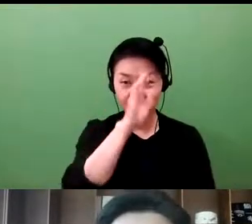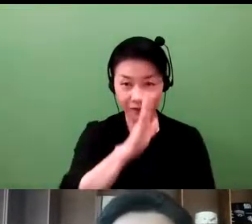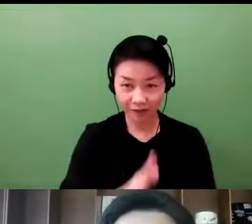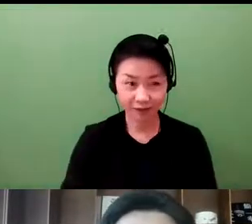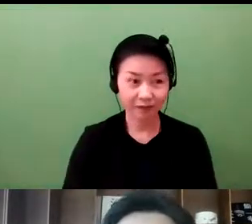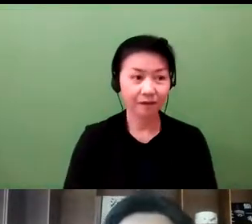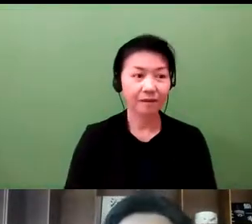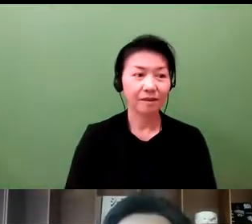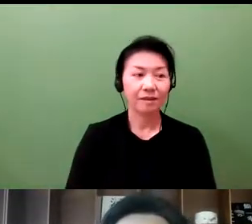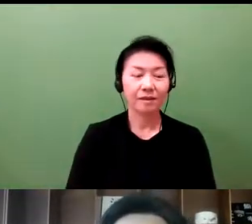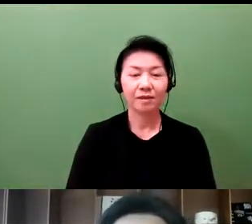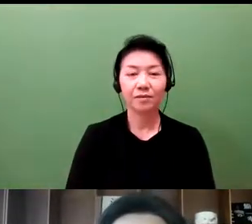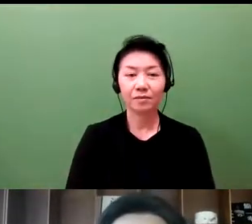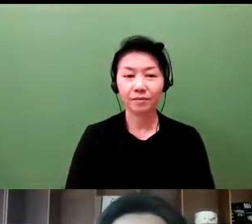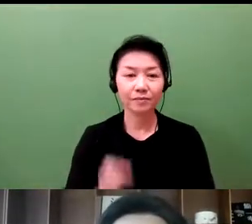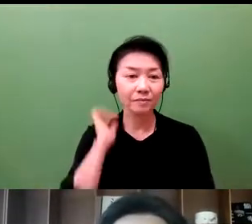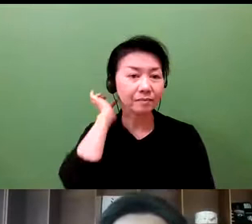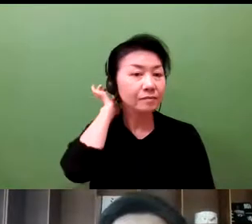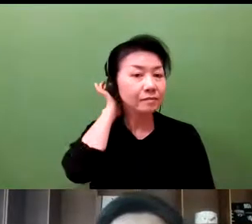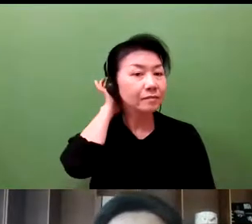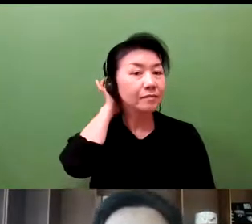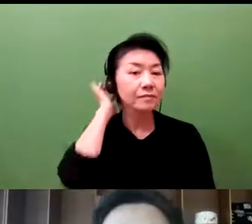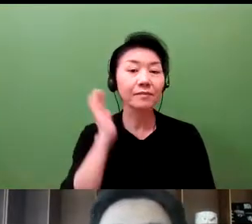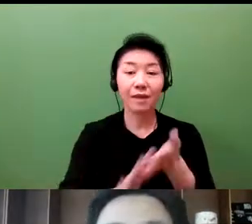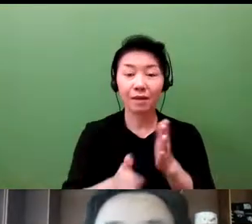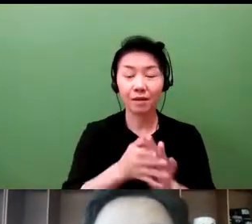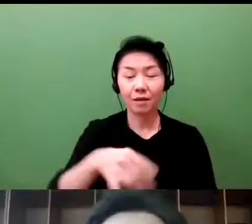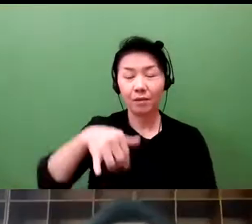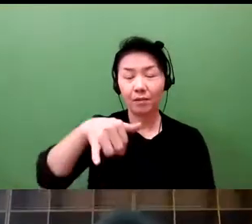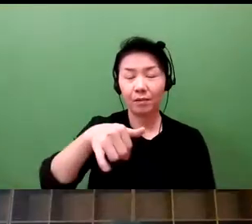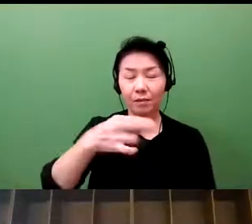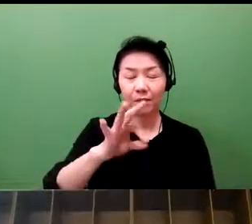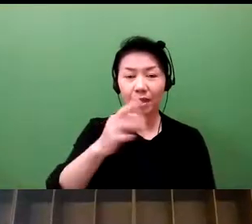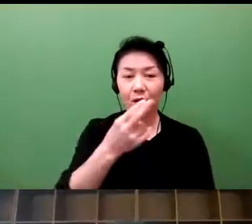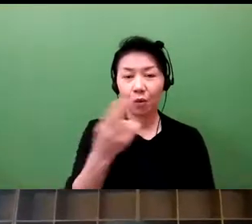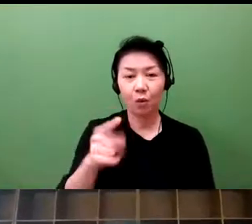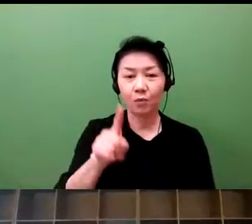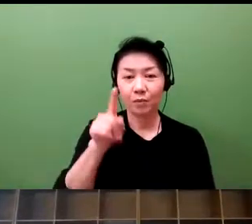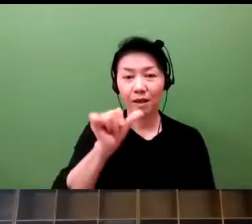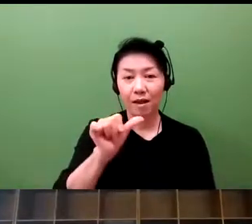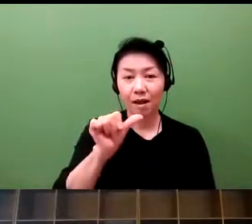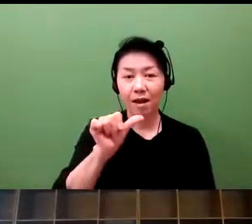I would like to now begin my presentation. Once again, I would like to introduce myself.